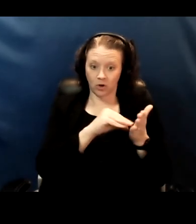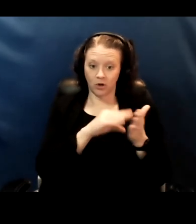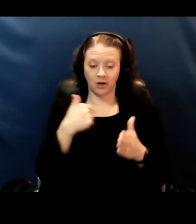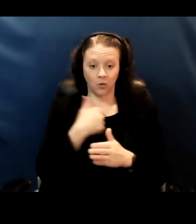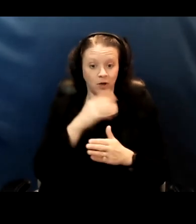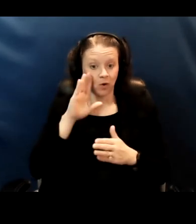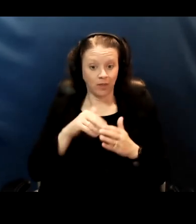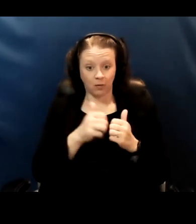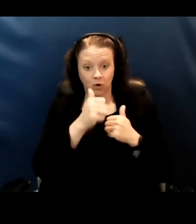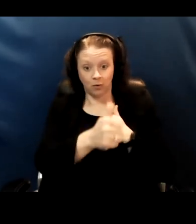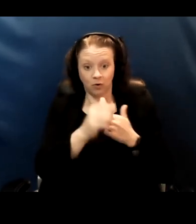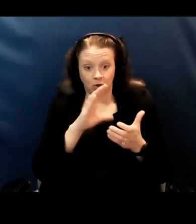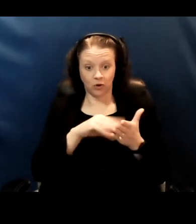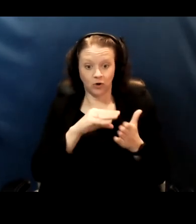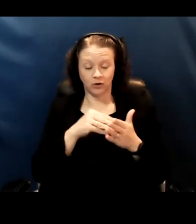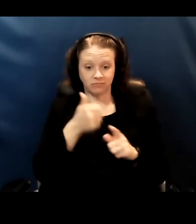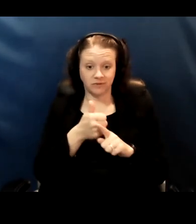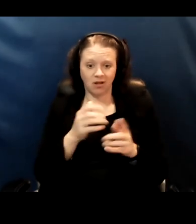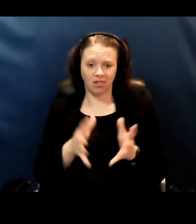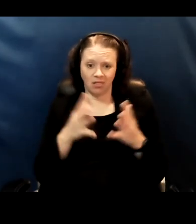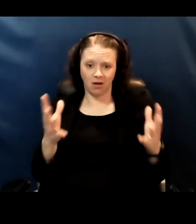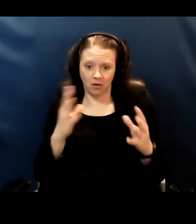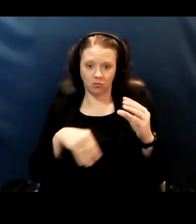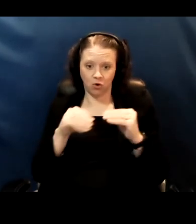has been a lot more problematic for some kids and for others.